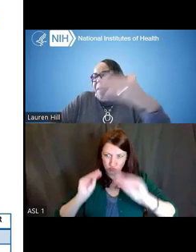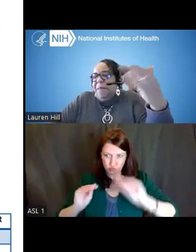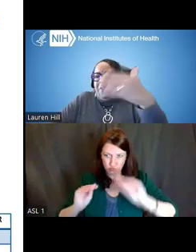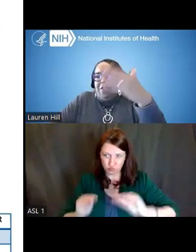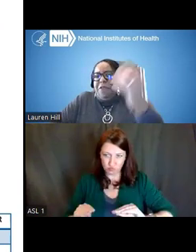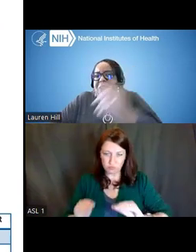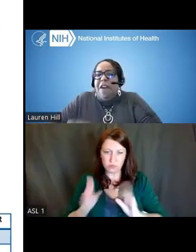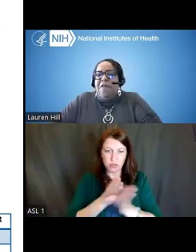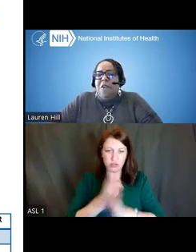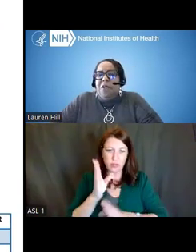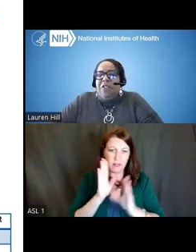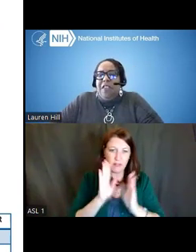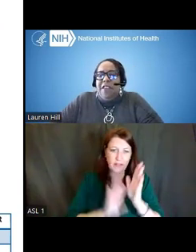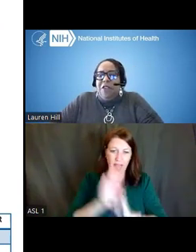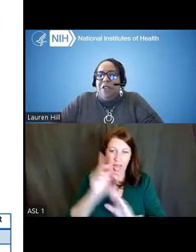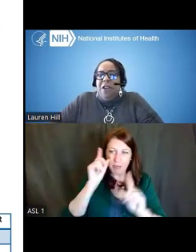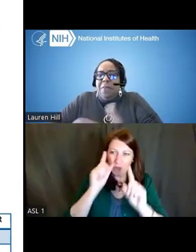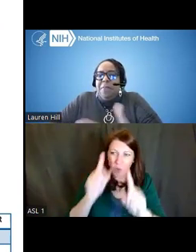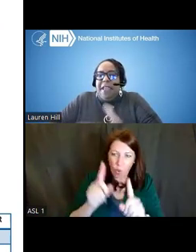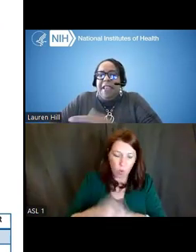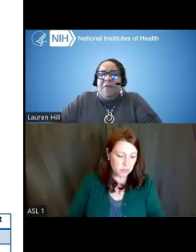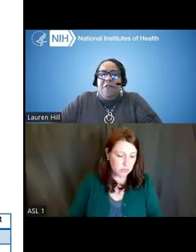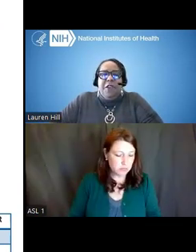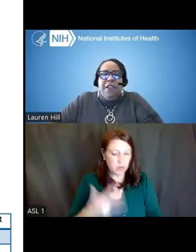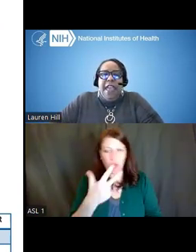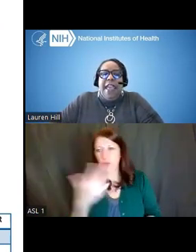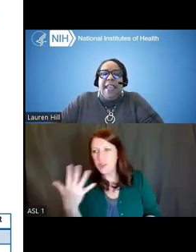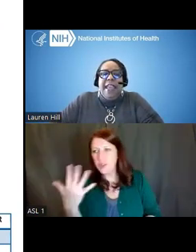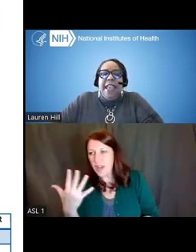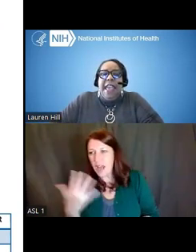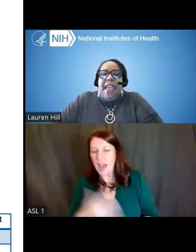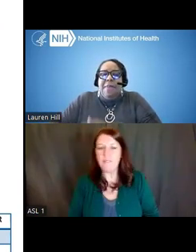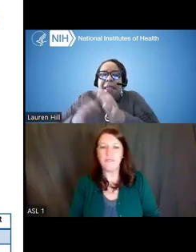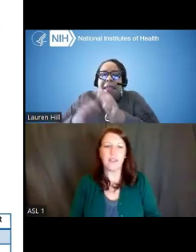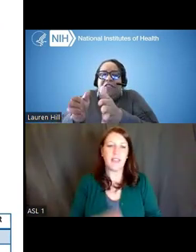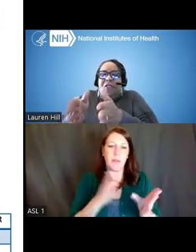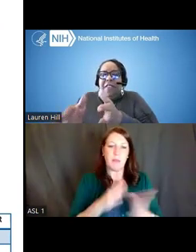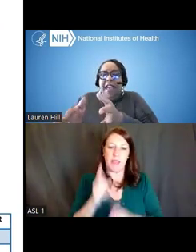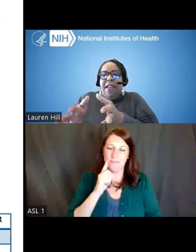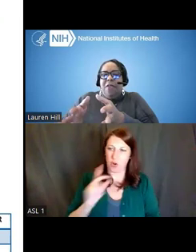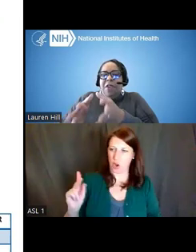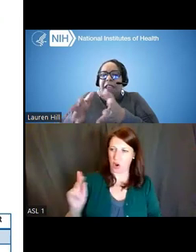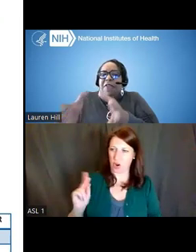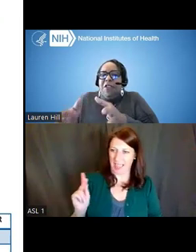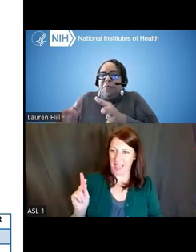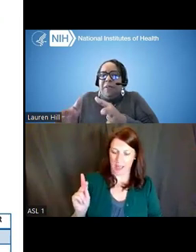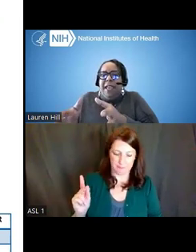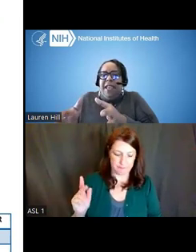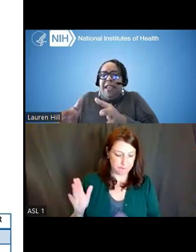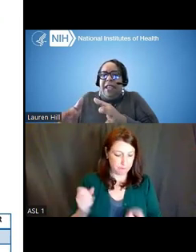maybe your three to five goals that you're planning for your K. And make sure that whatever you're planning,